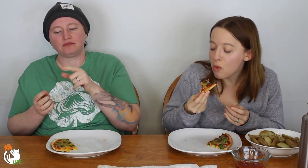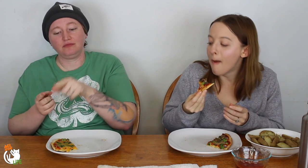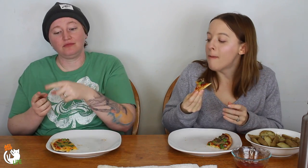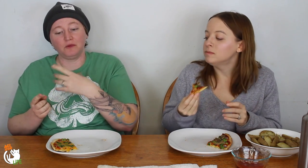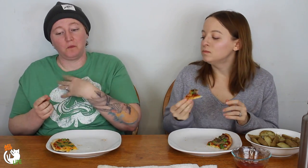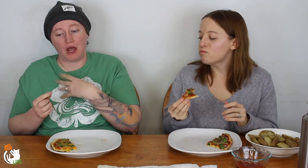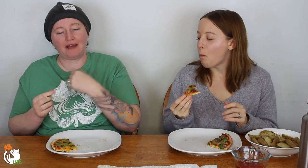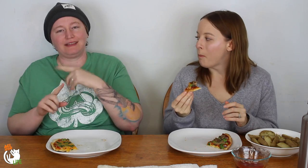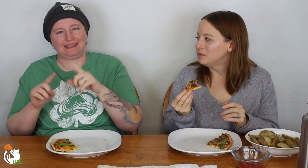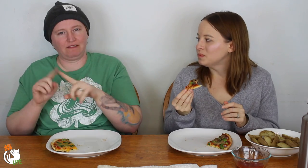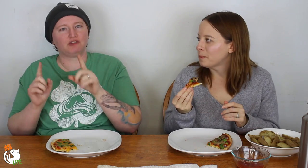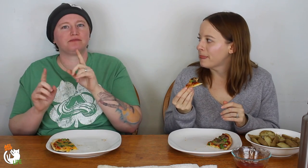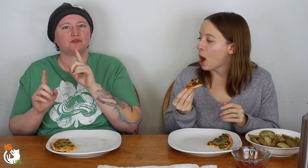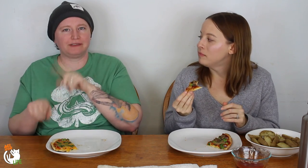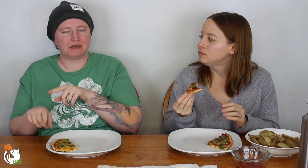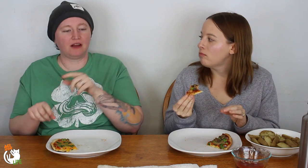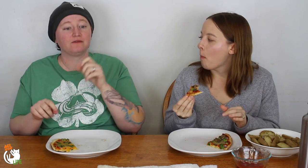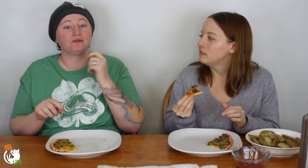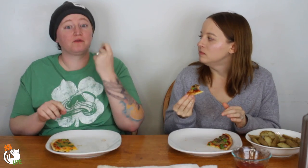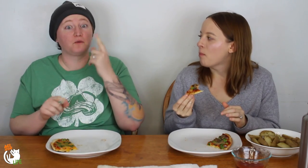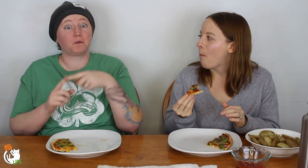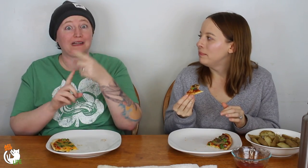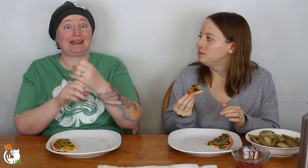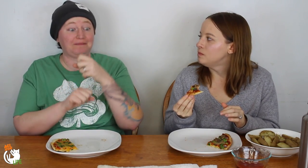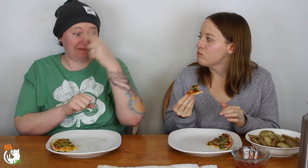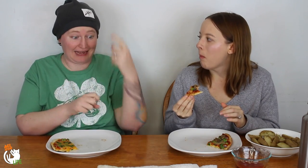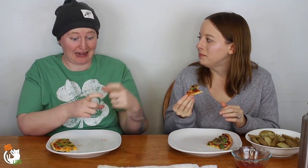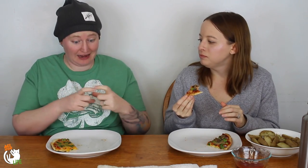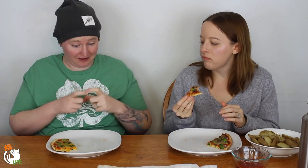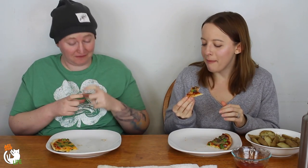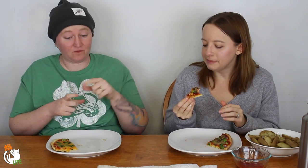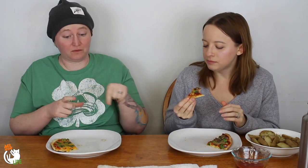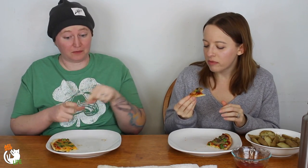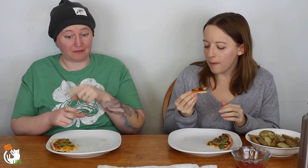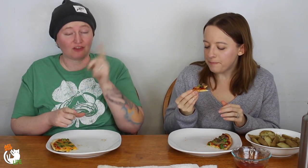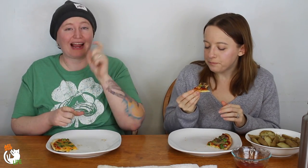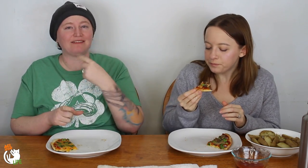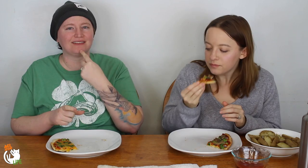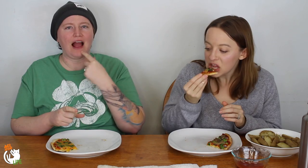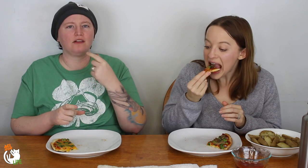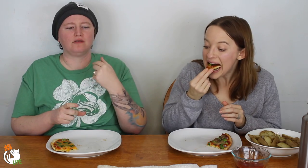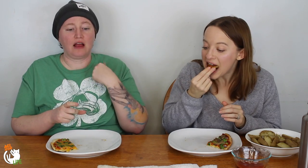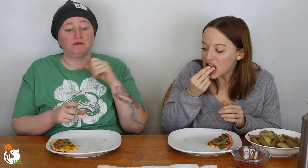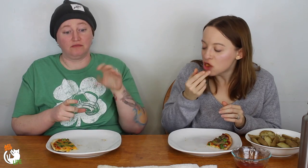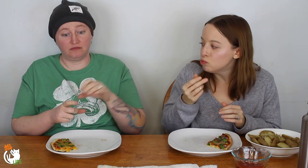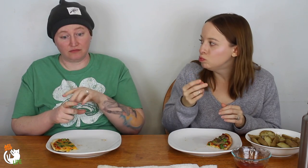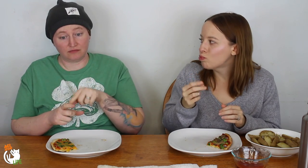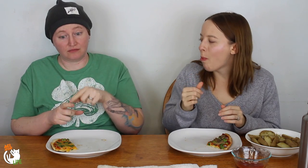Then the white cards had different responses. When you got a black card, you had to say